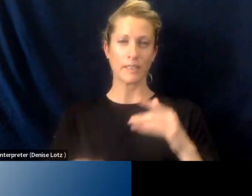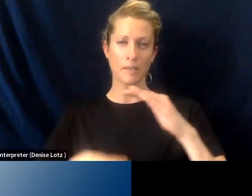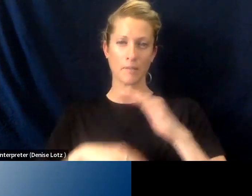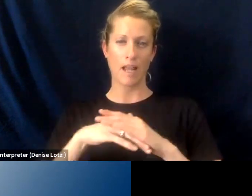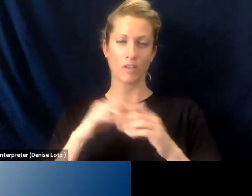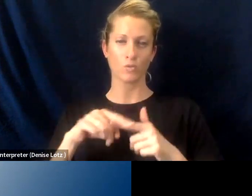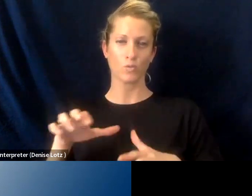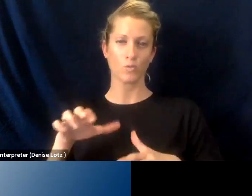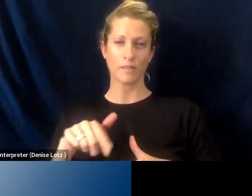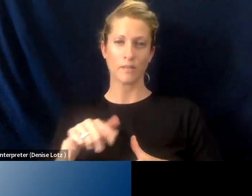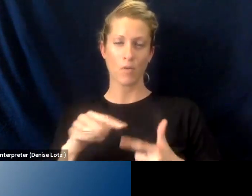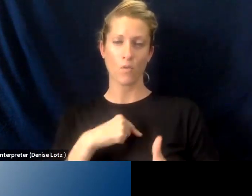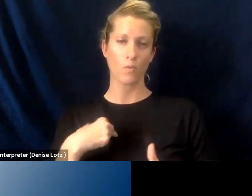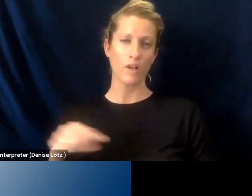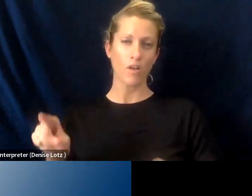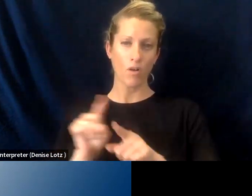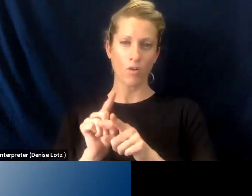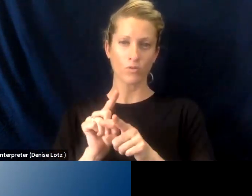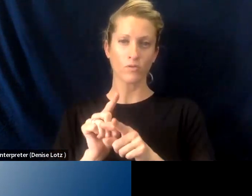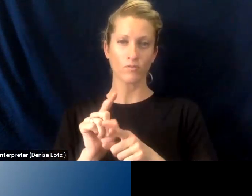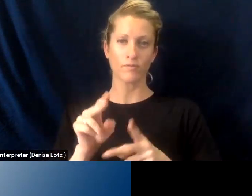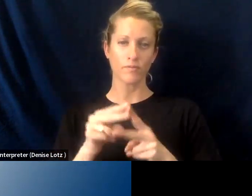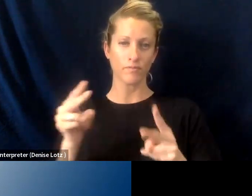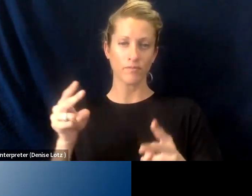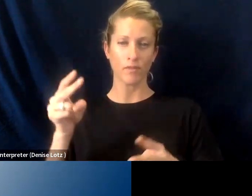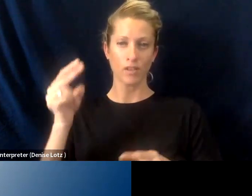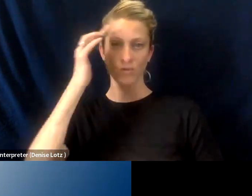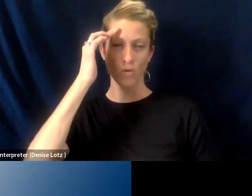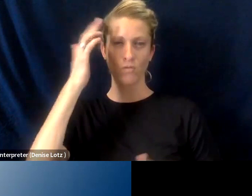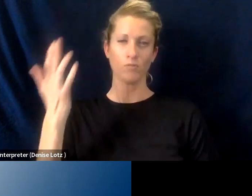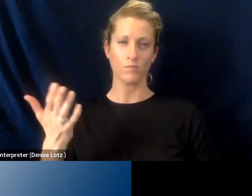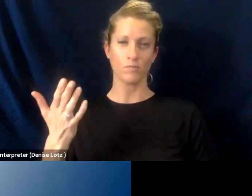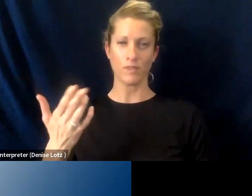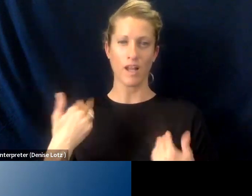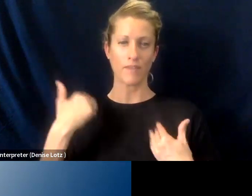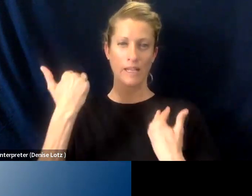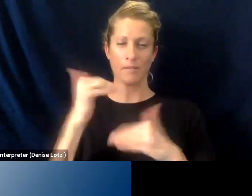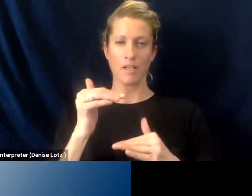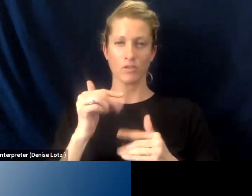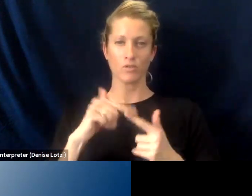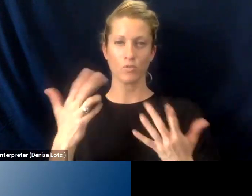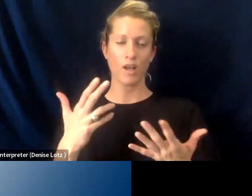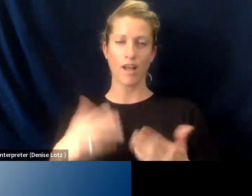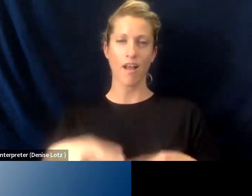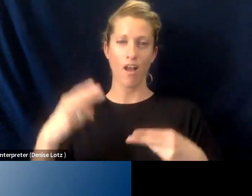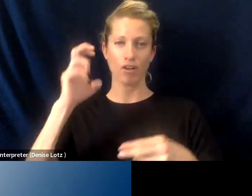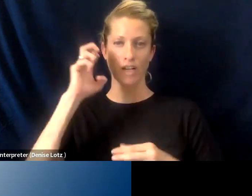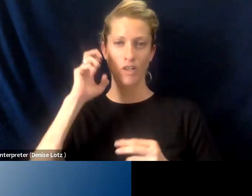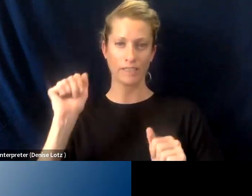But we also very much know that there are limitations to what a higher education can provide.